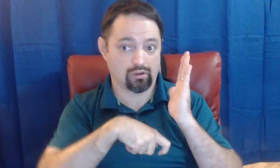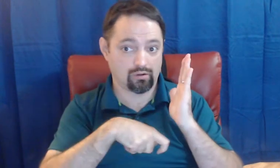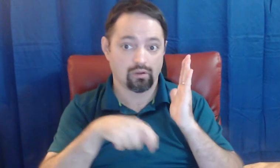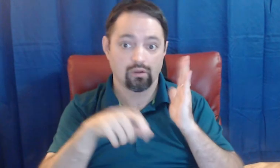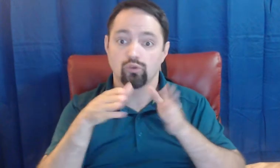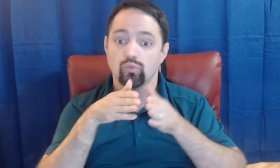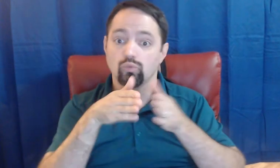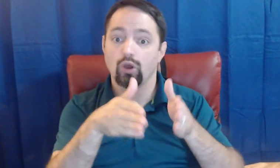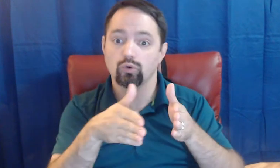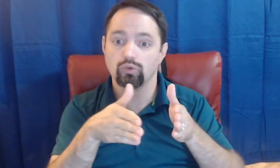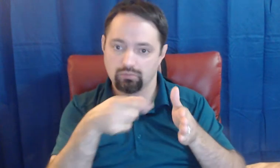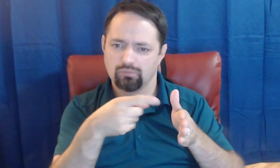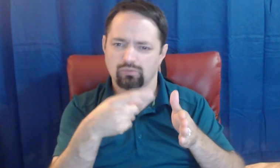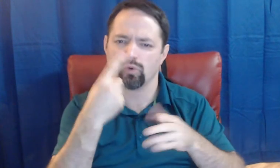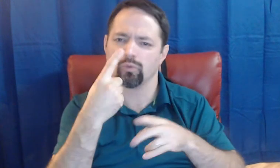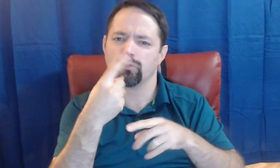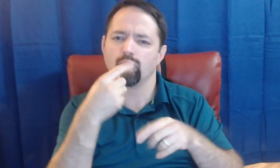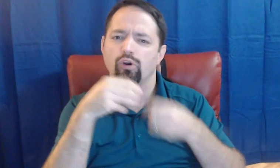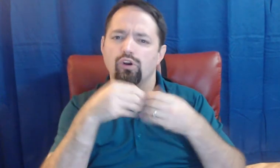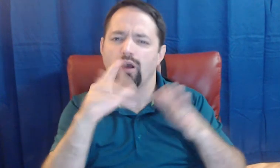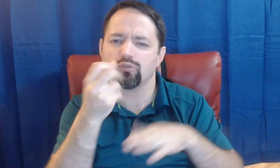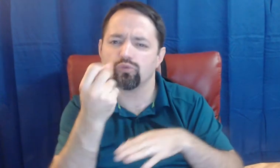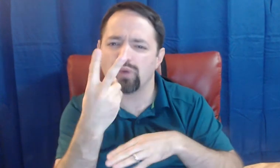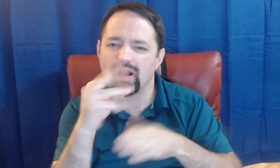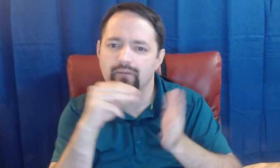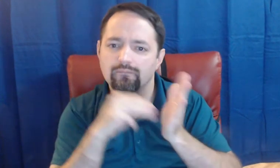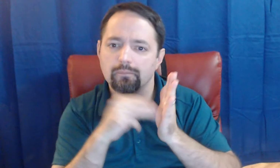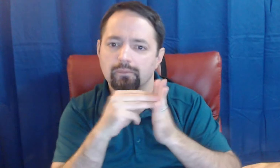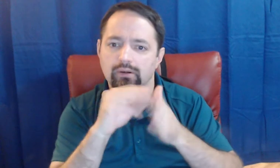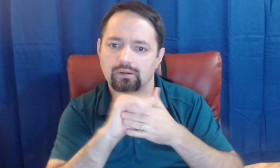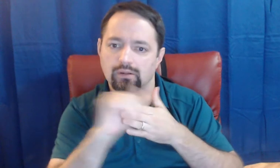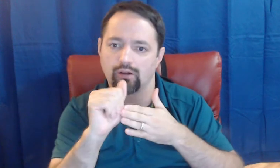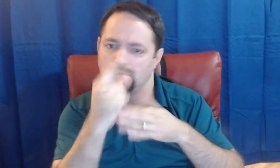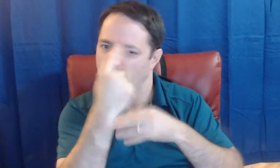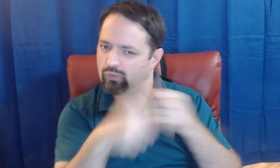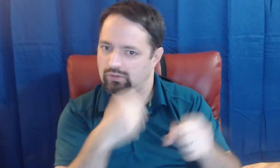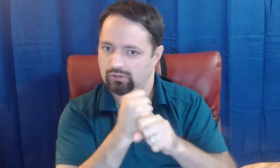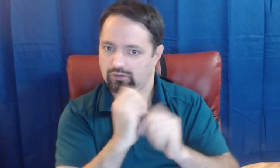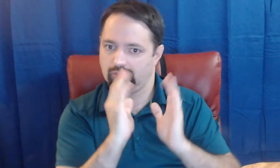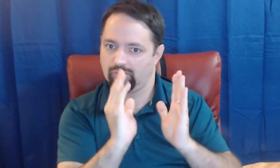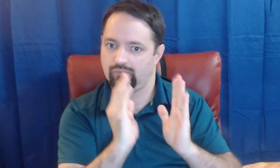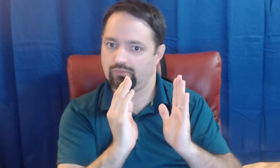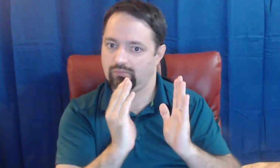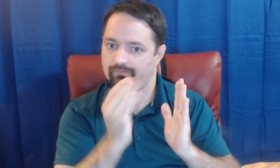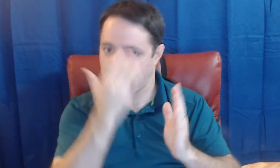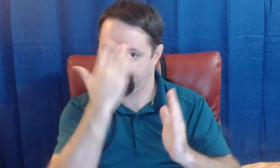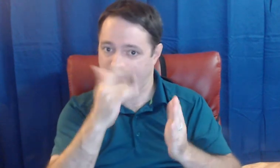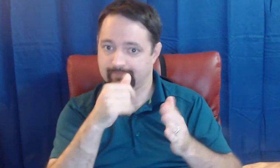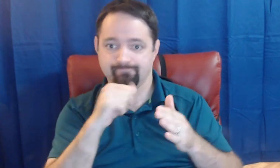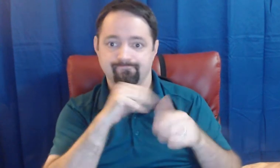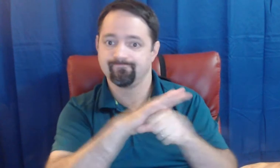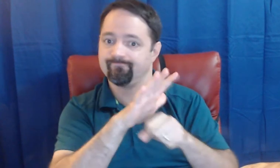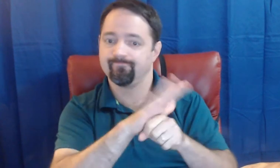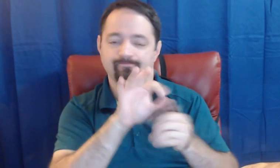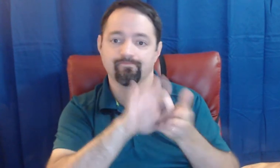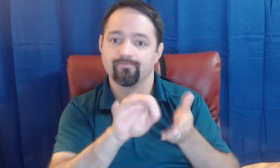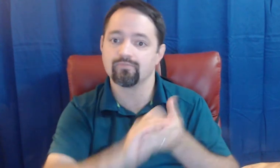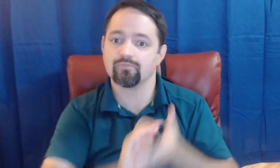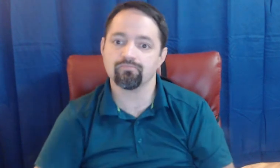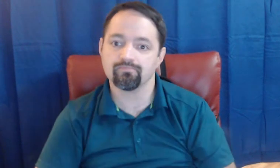where road budgets missed $12 million in 1 year! because of under counting